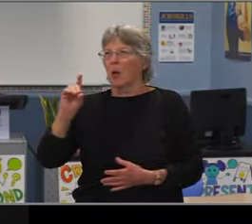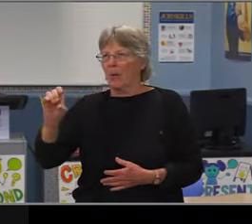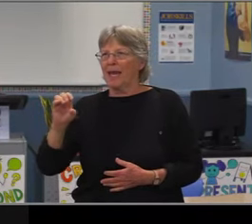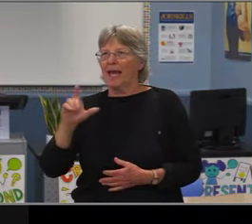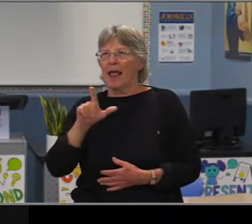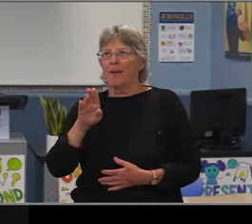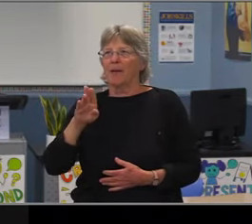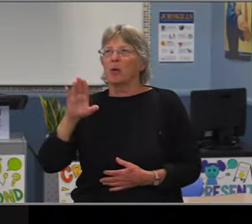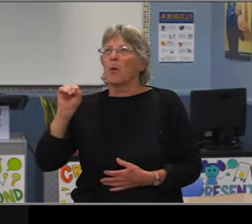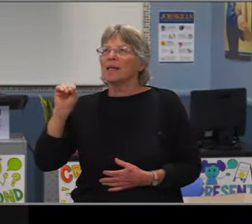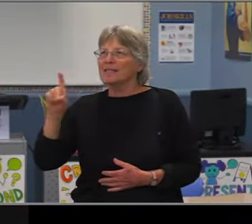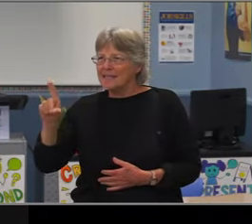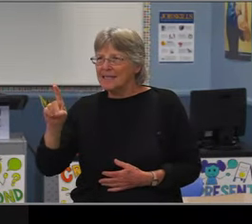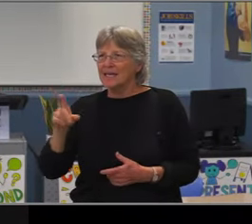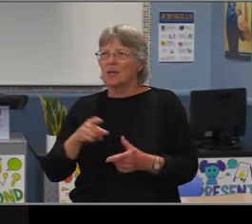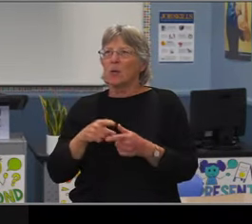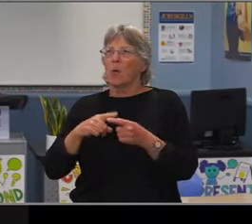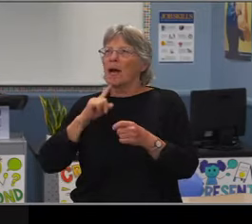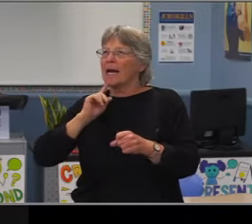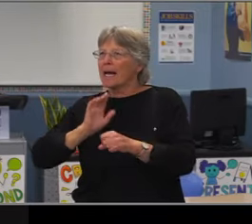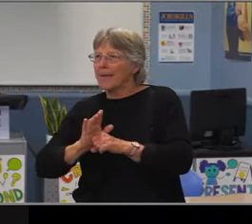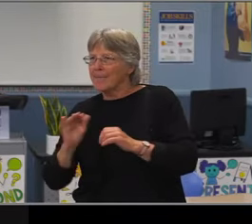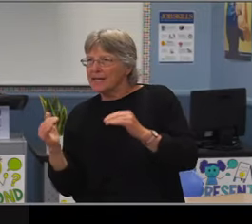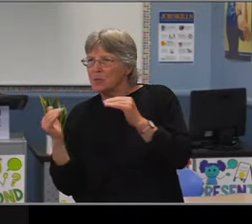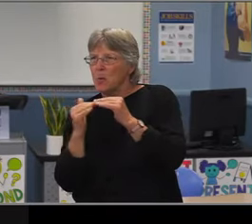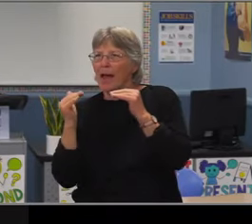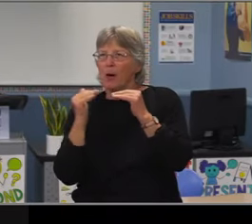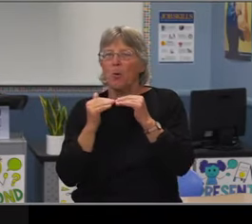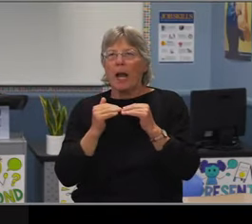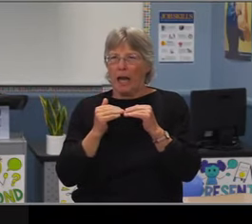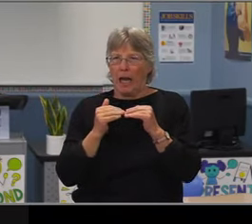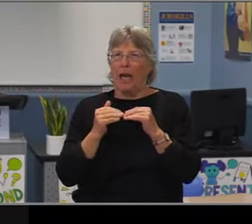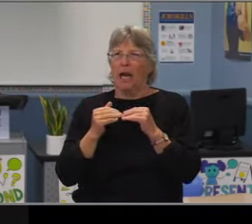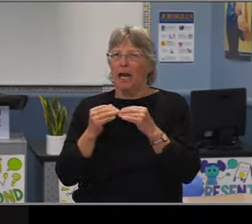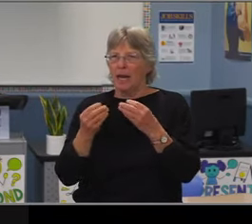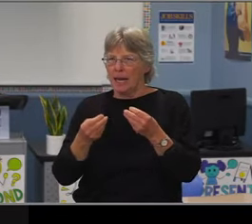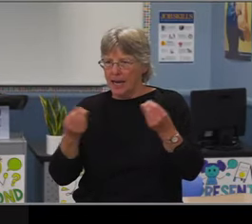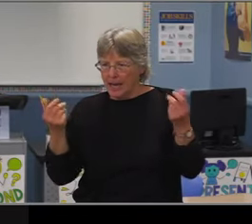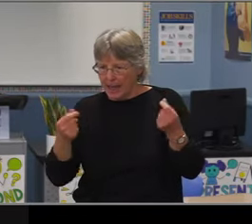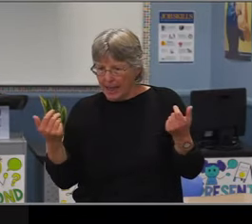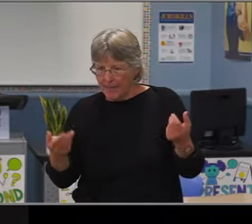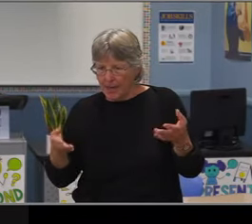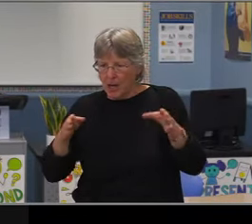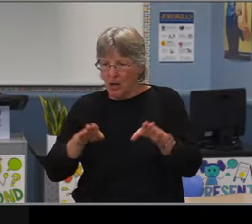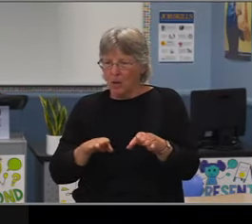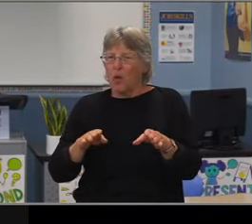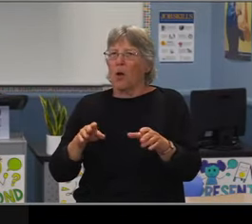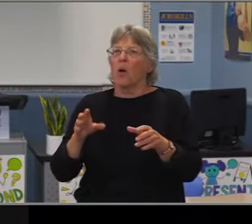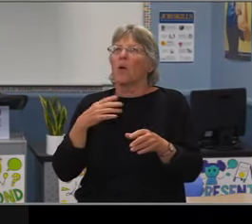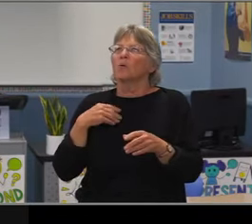and represented themselves just beautifully on the panel. They spoke about issues of race and racism.